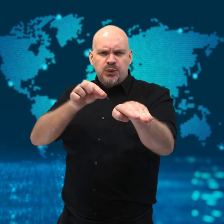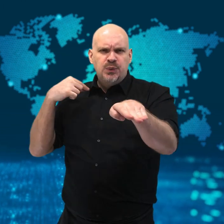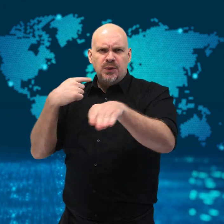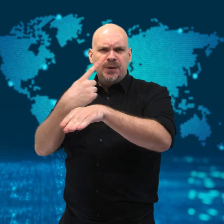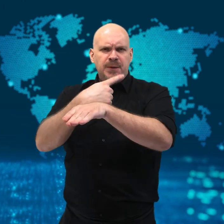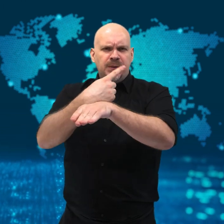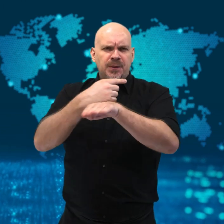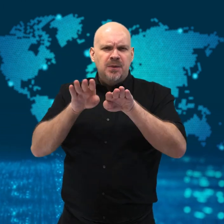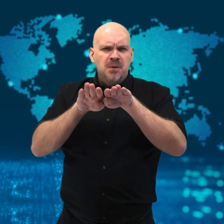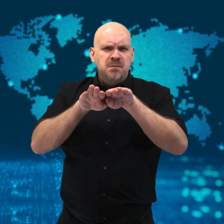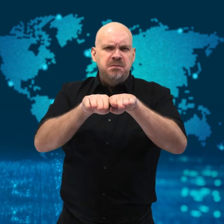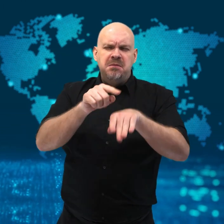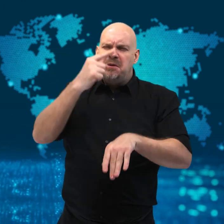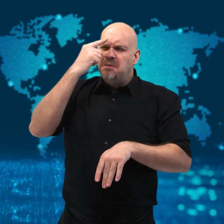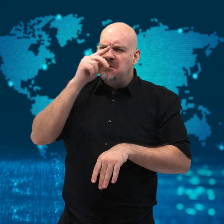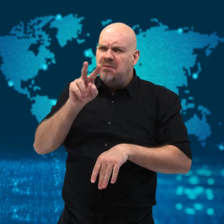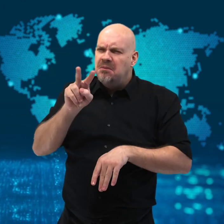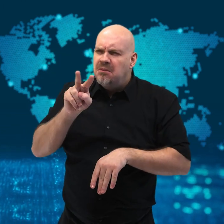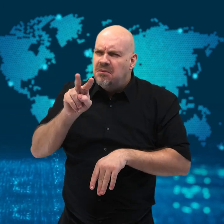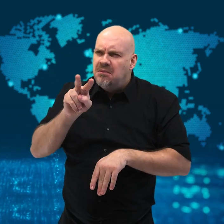daughter to film it,